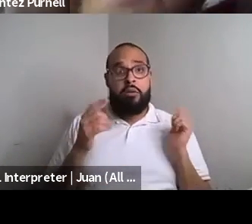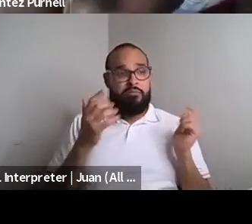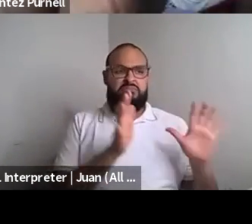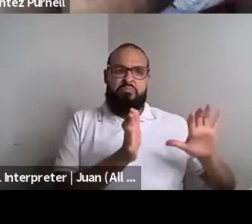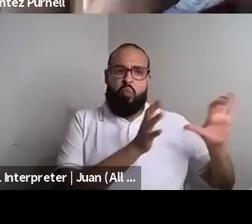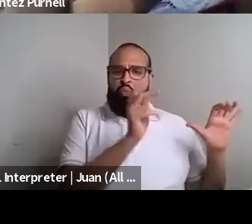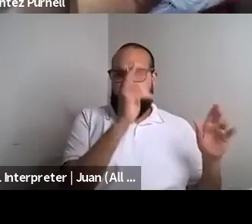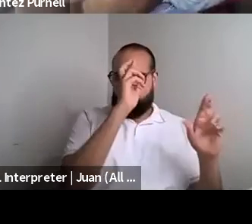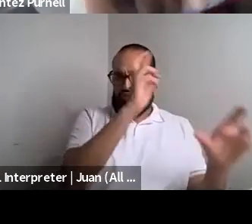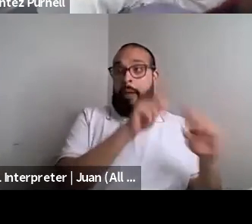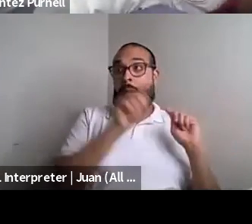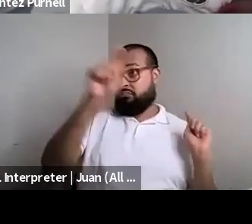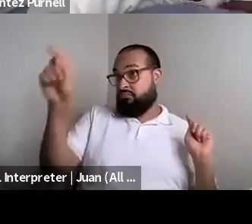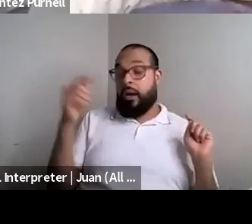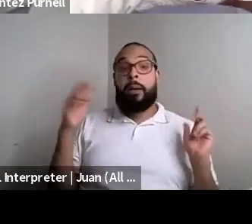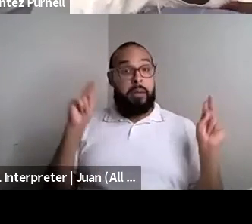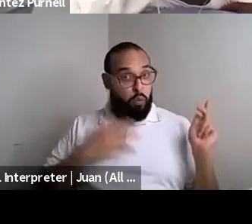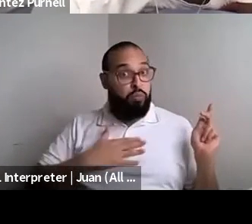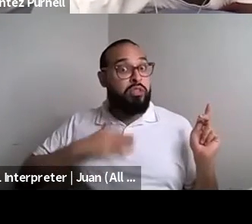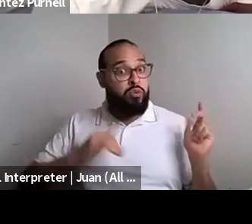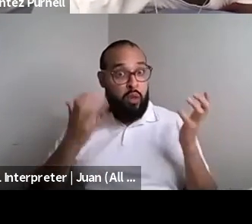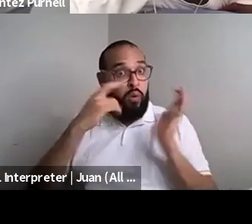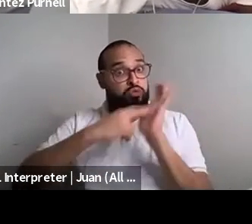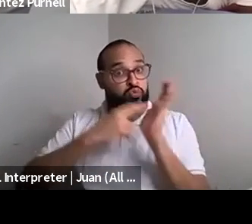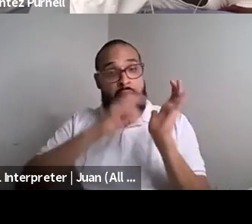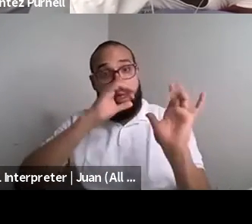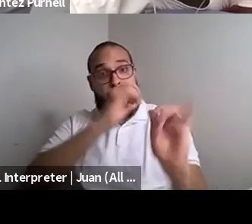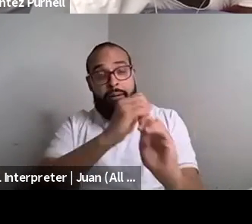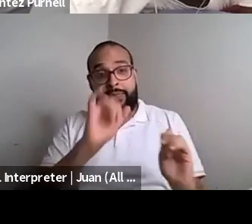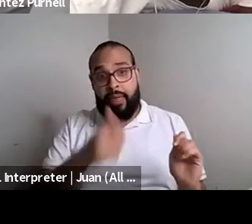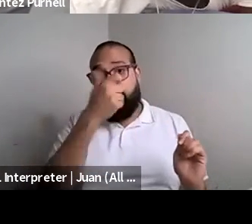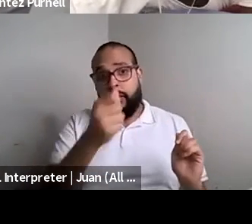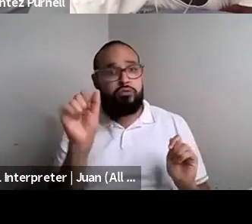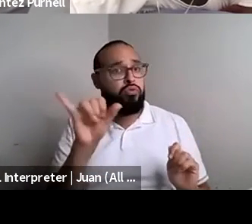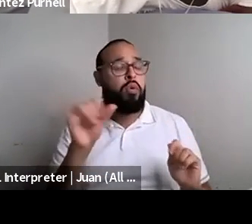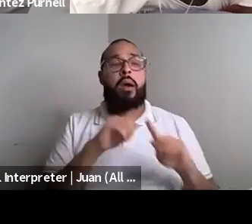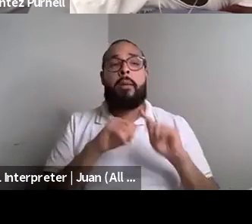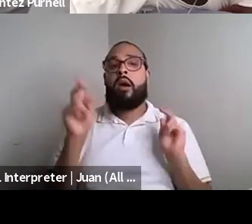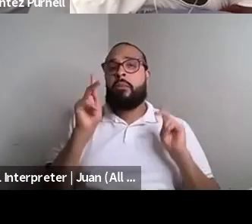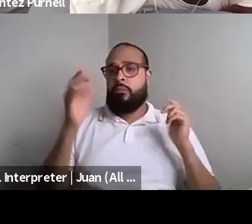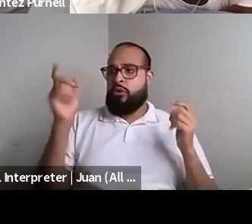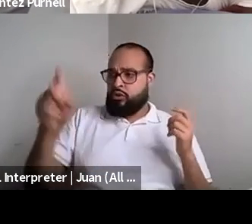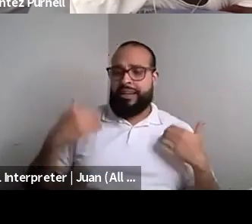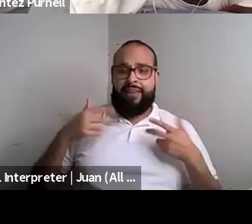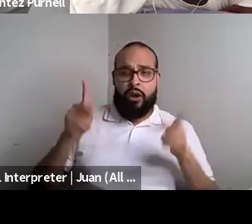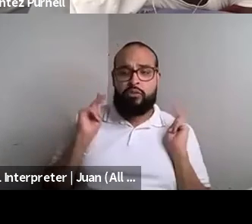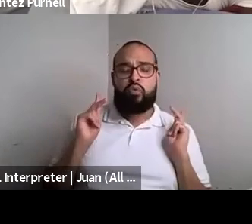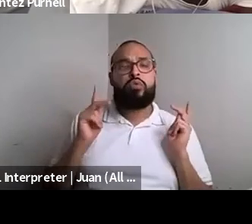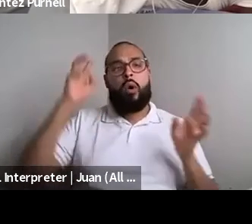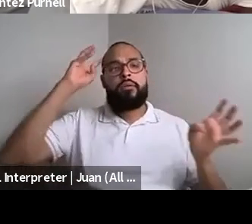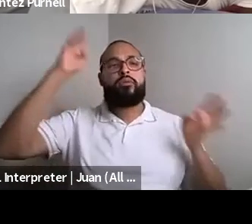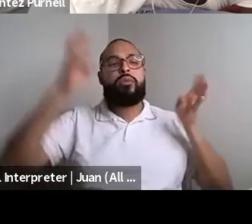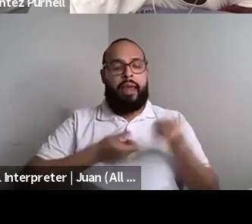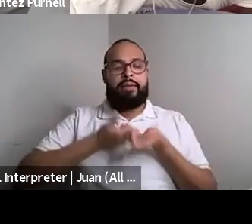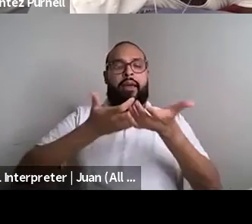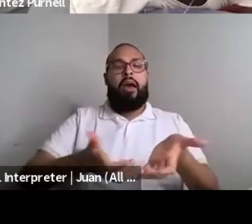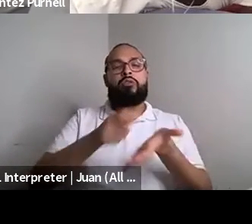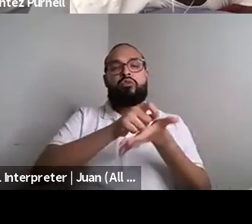Nahshon Anderson: Should be given that people should be given the opportunities to create and to publish and to write and to sail, they should be given those opportunities.